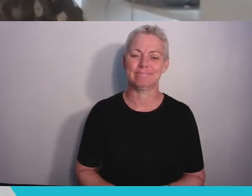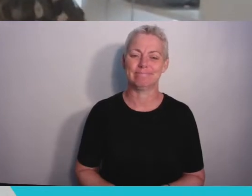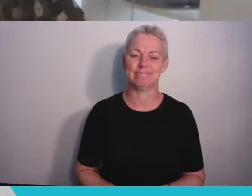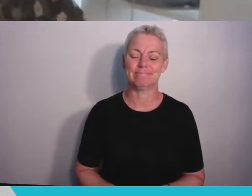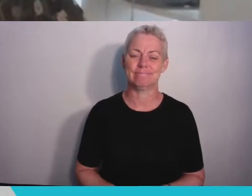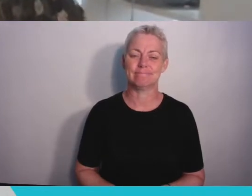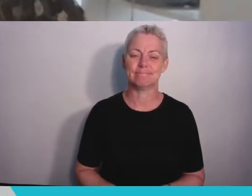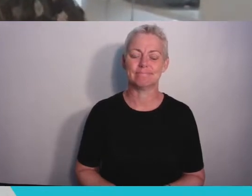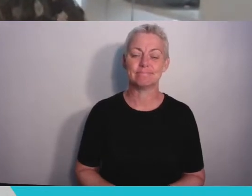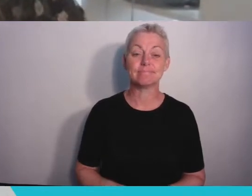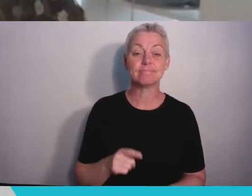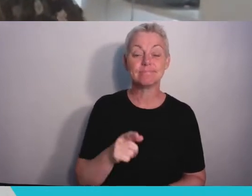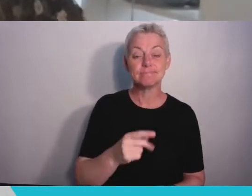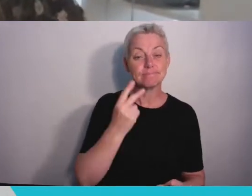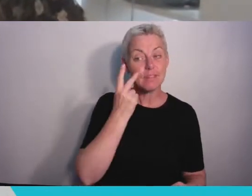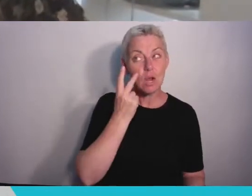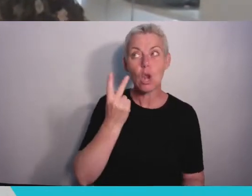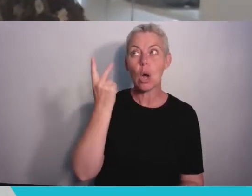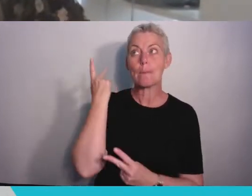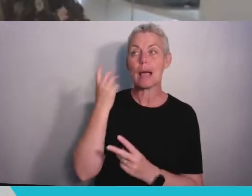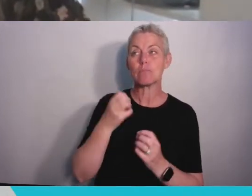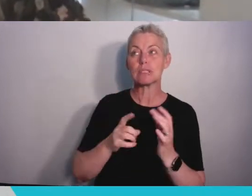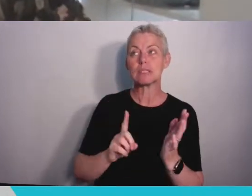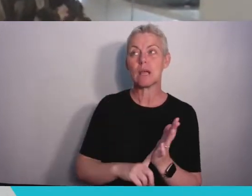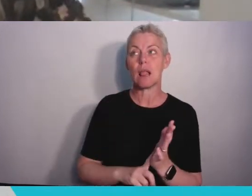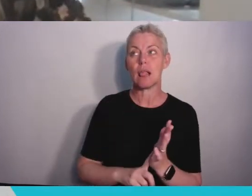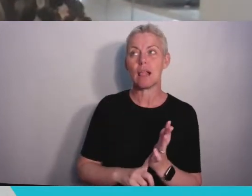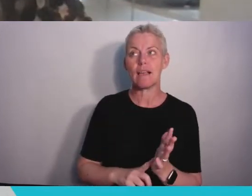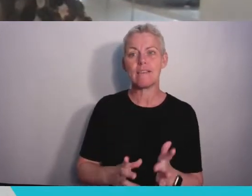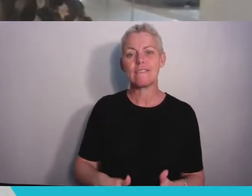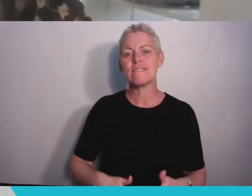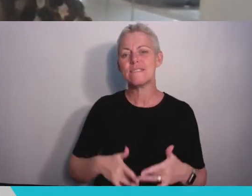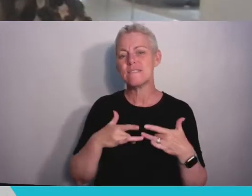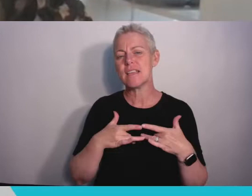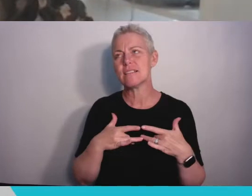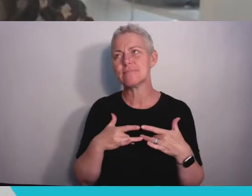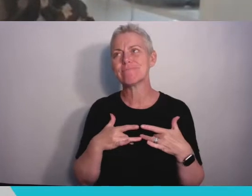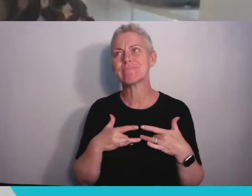centering around the experiences you had in a wonderful city with amazing people - instead